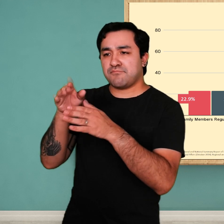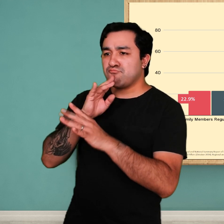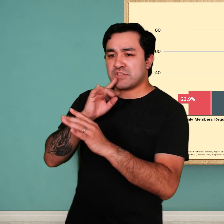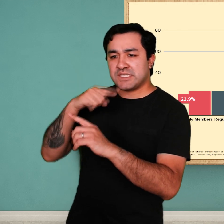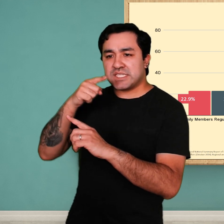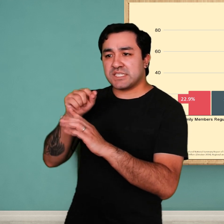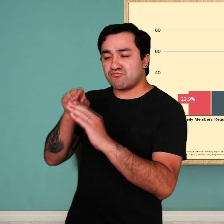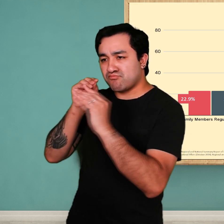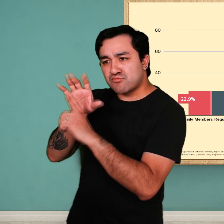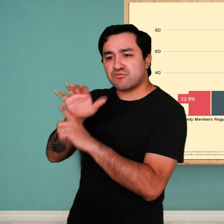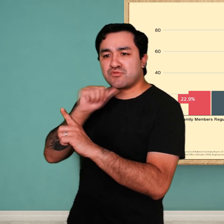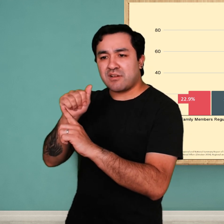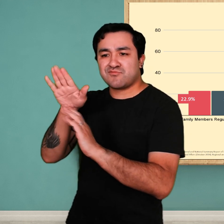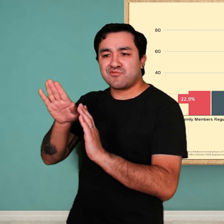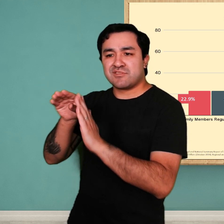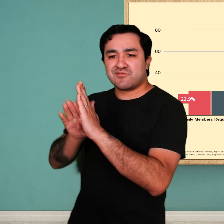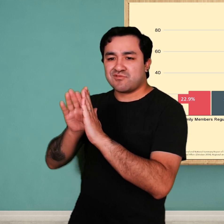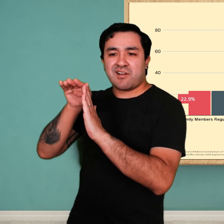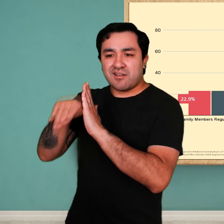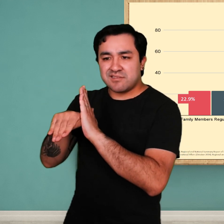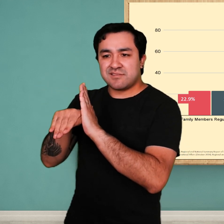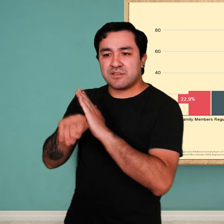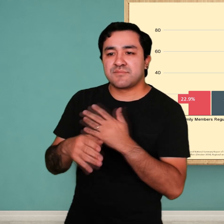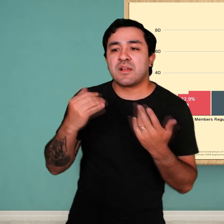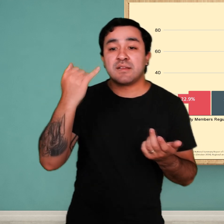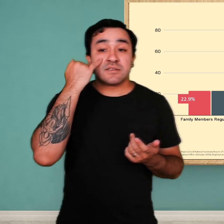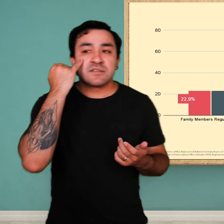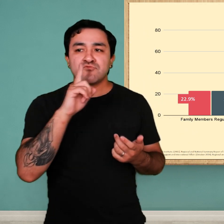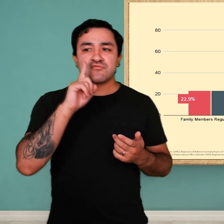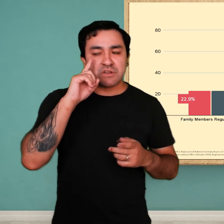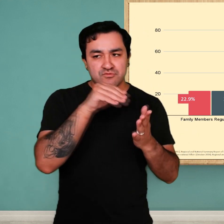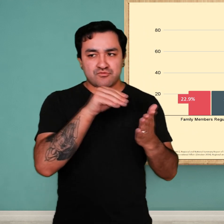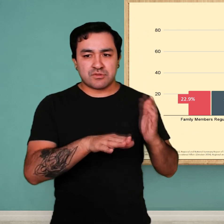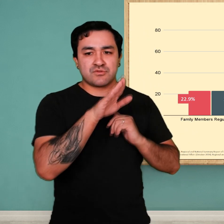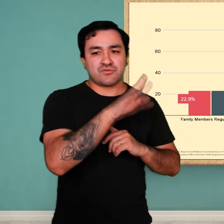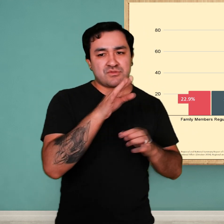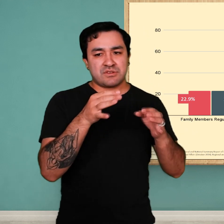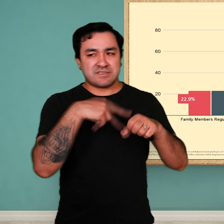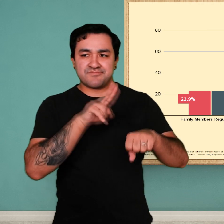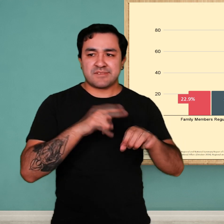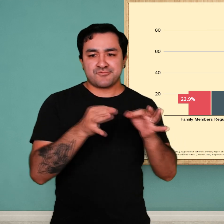Petito’s videos were clear on the impact of early sign language exposure on Deaf infants’ eventual